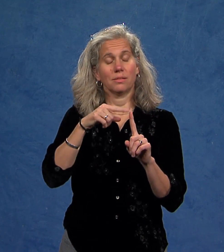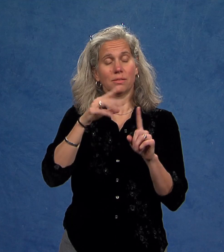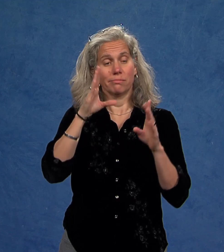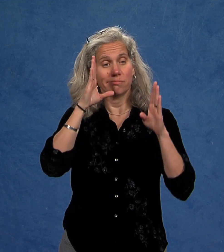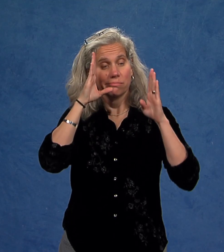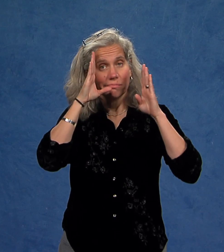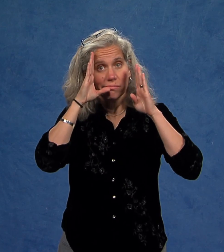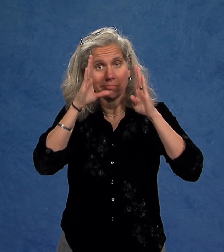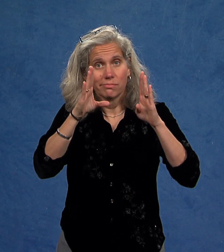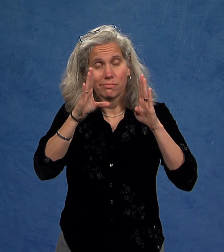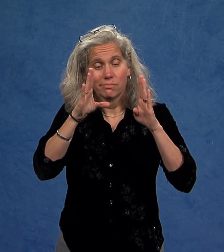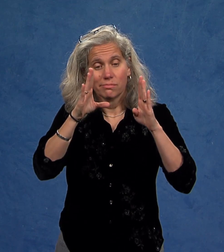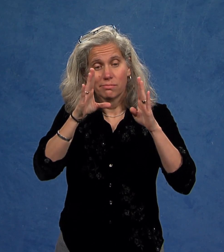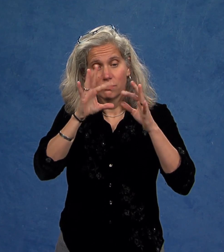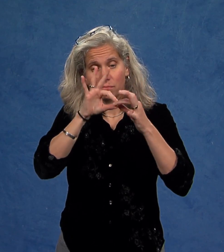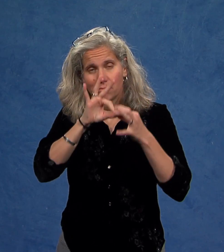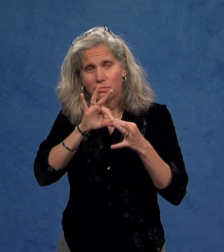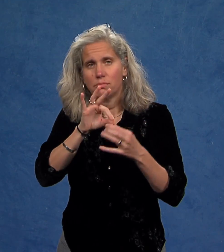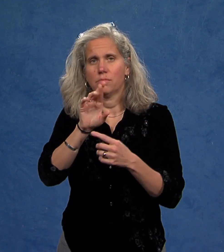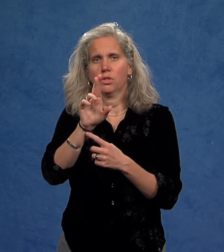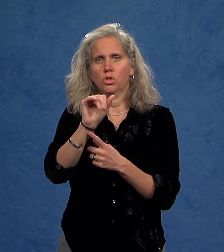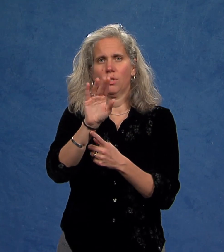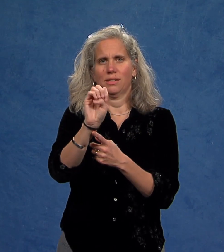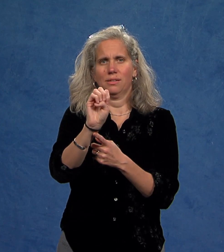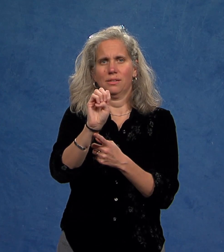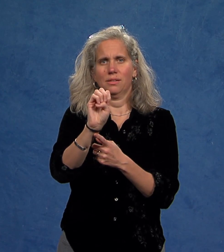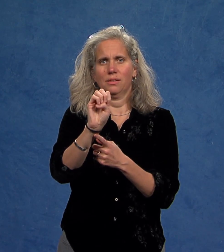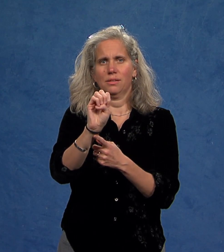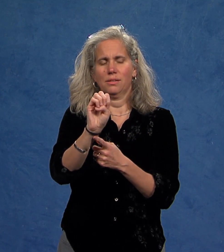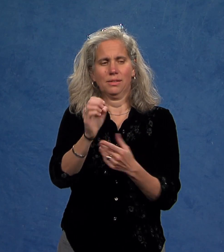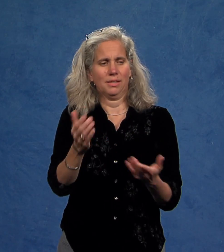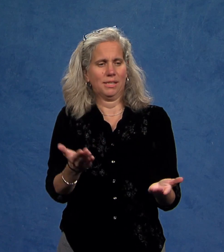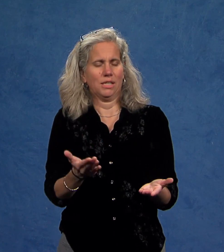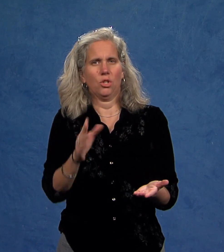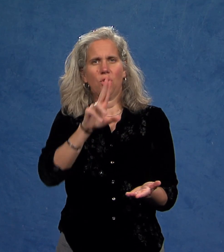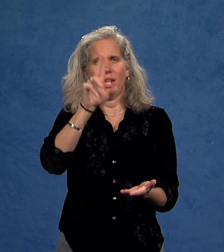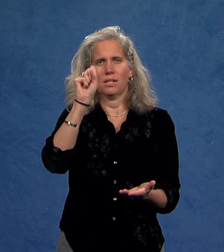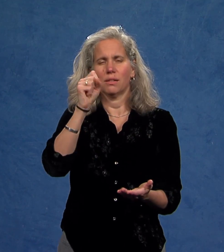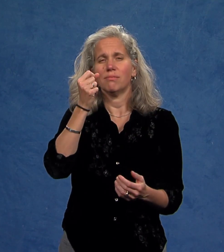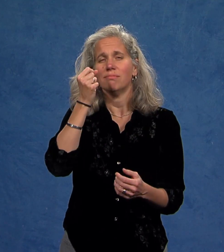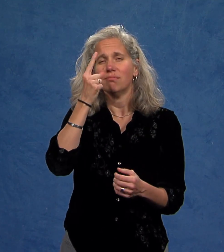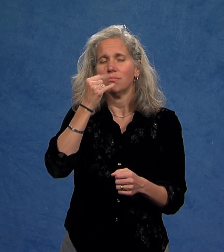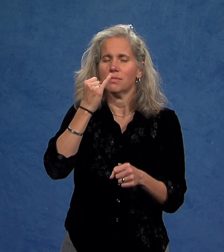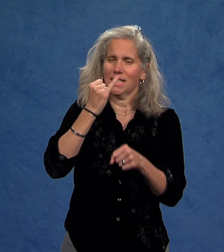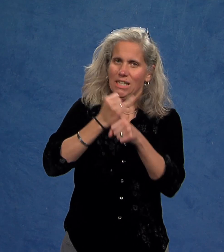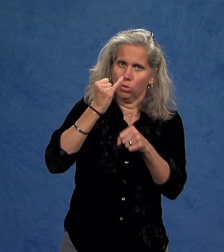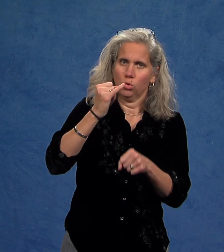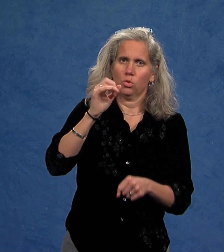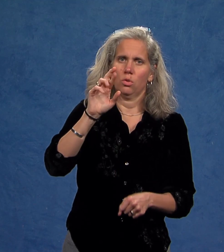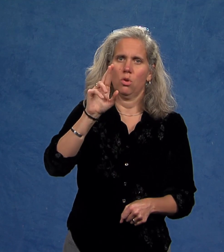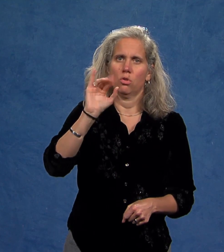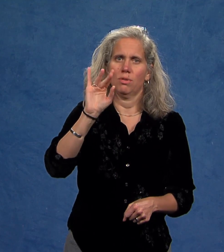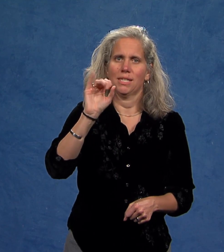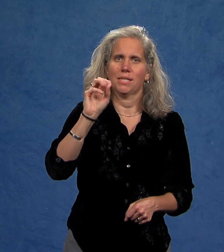to issues of race, including institutional racism,